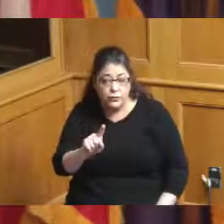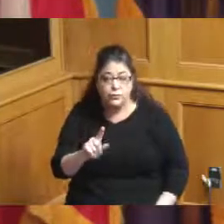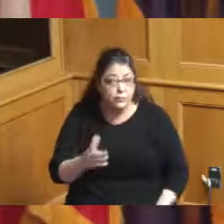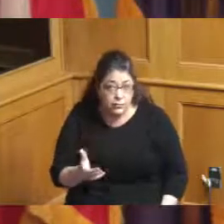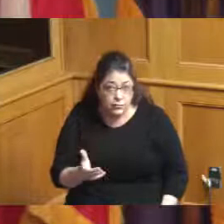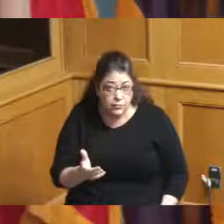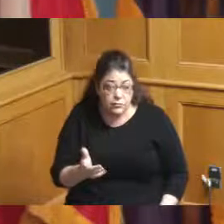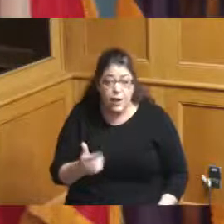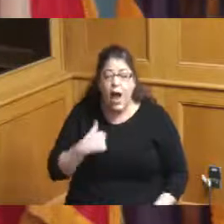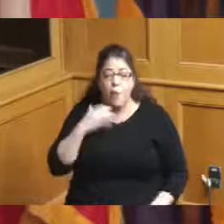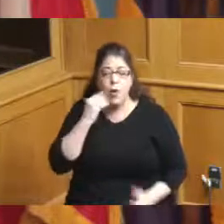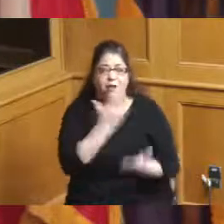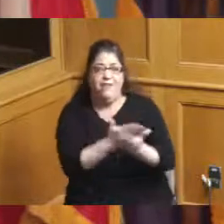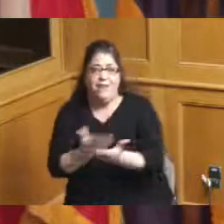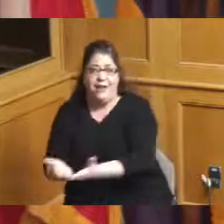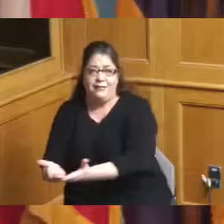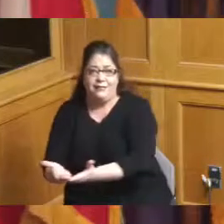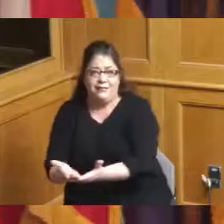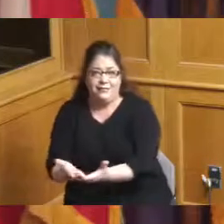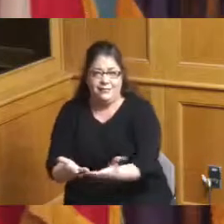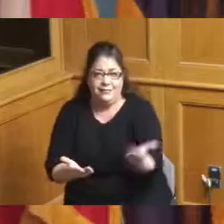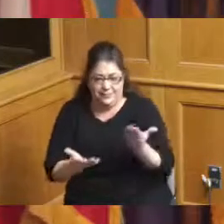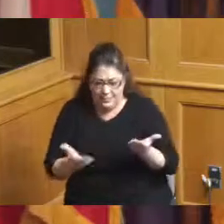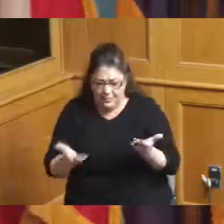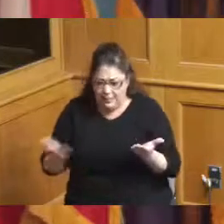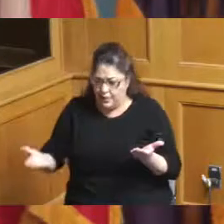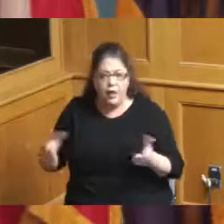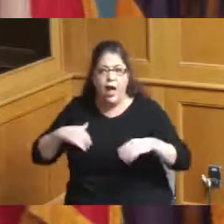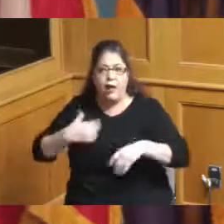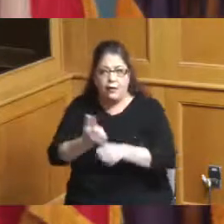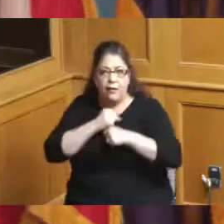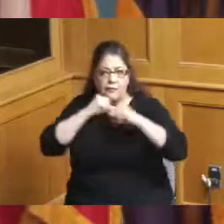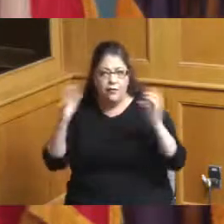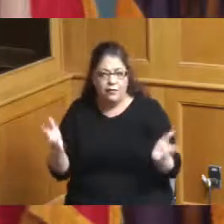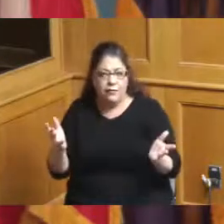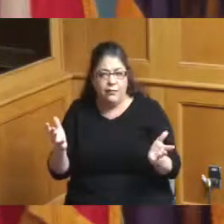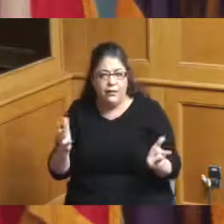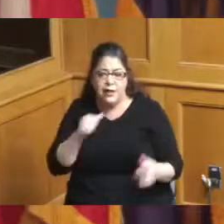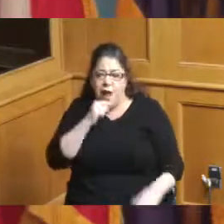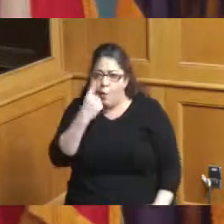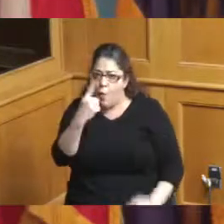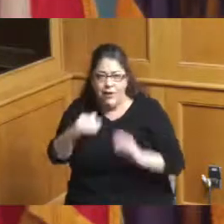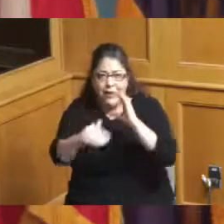all of the facts and I did not no one gave me any I've not received one email saying that January